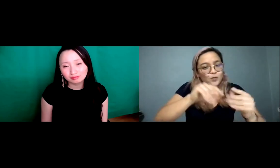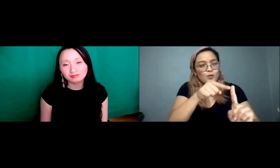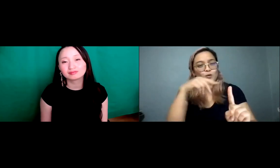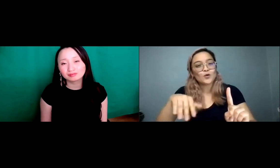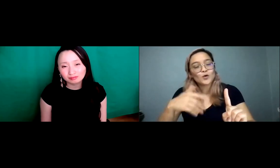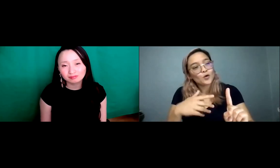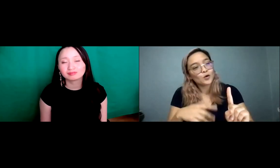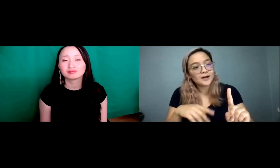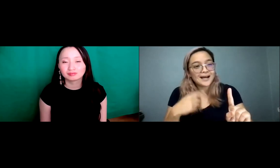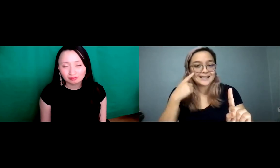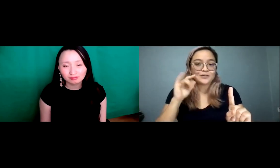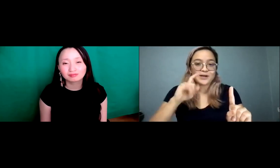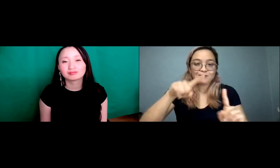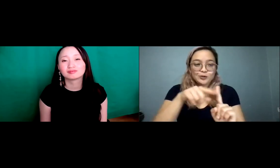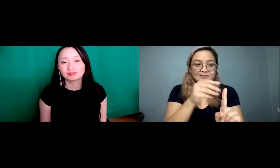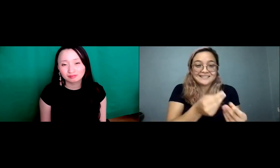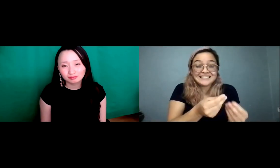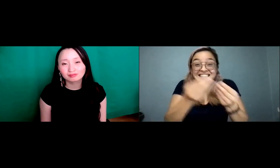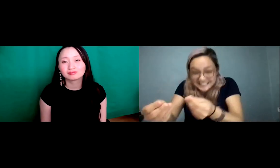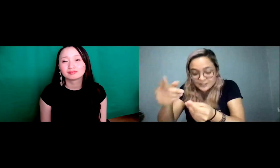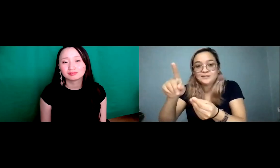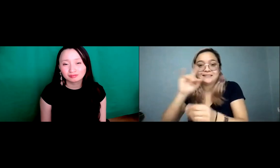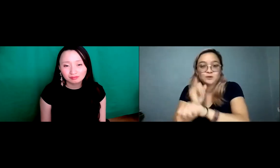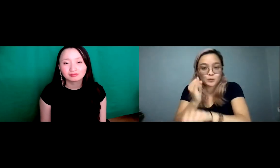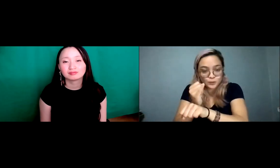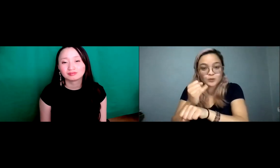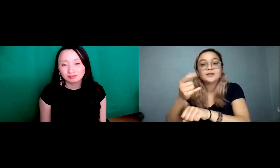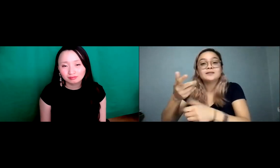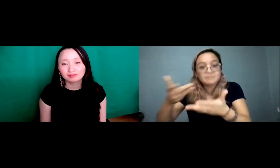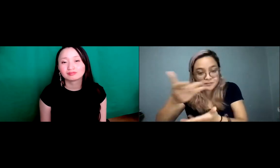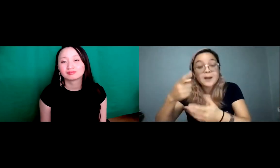and making sure that that you know culture keeps on getting passed on, and making sure